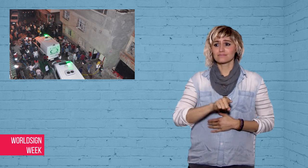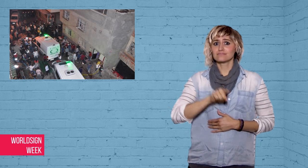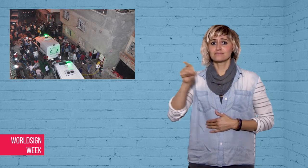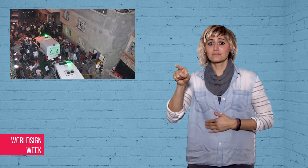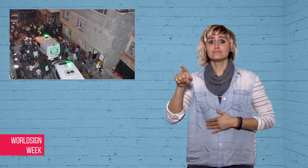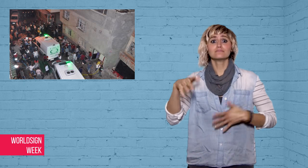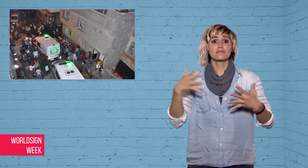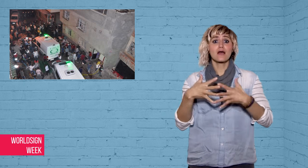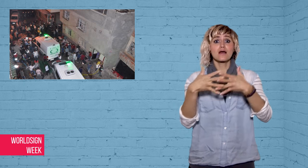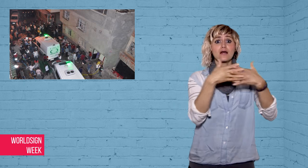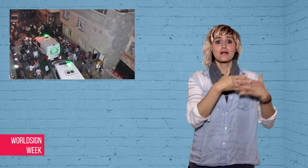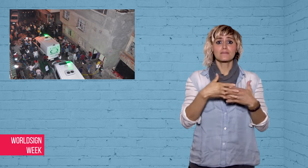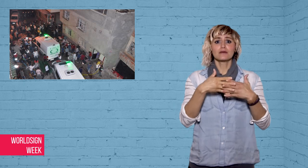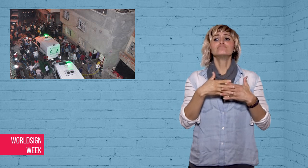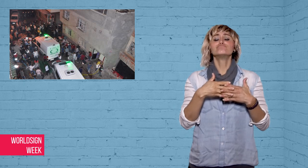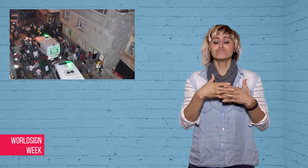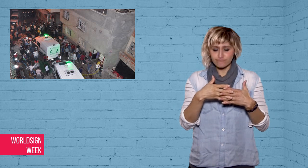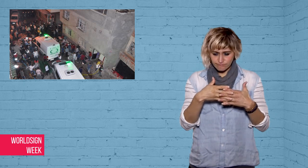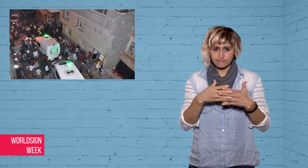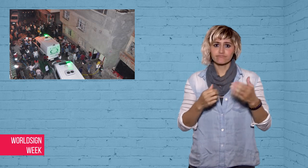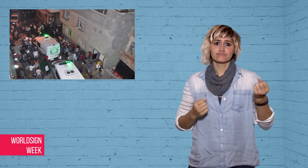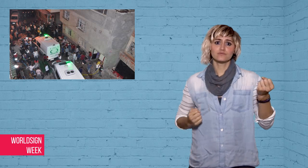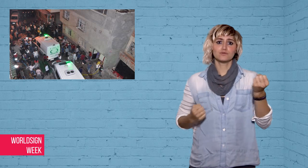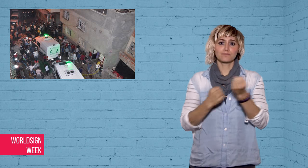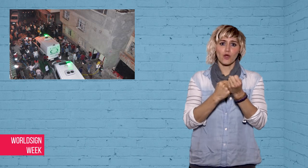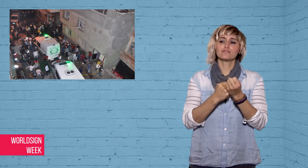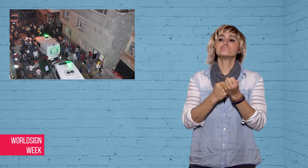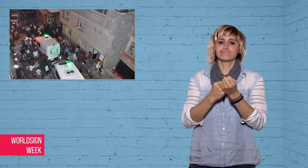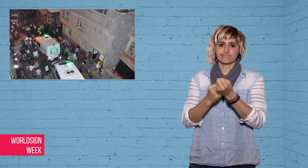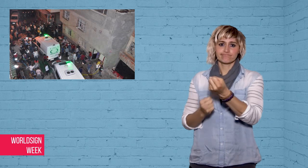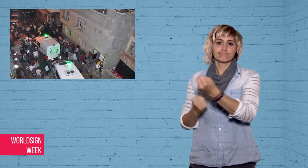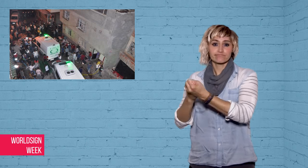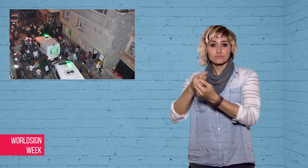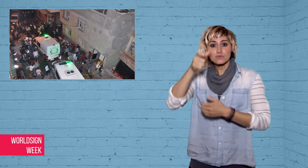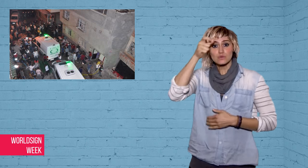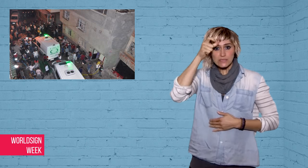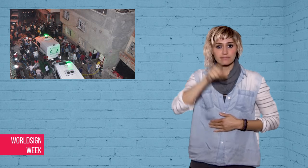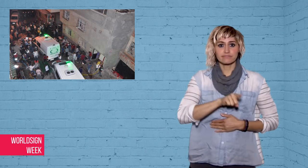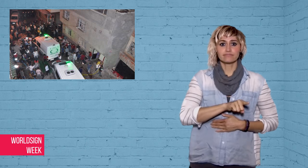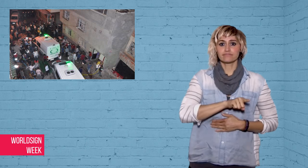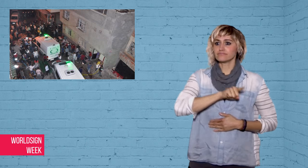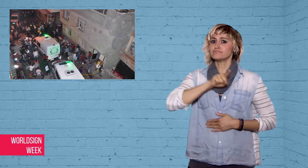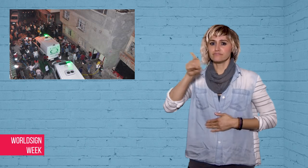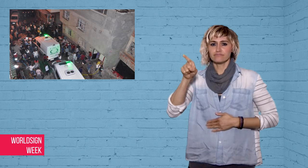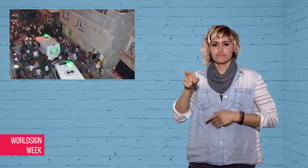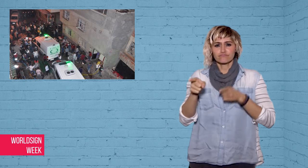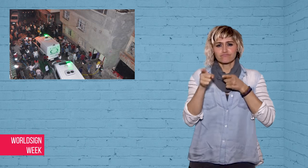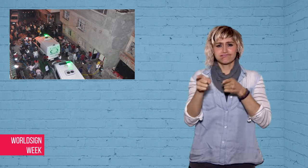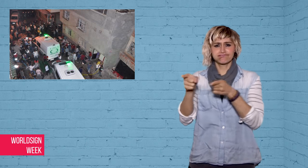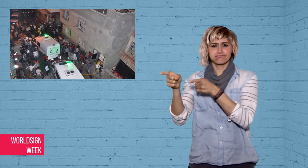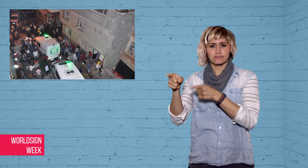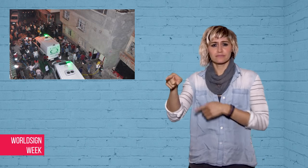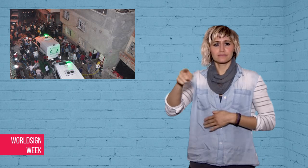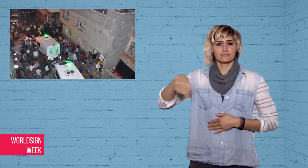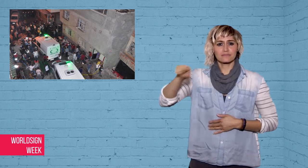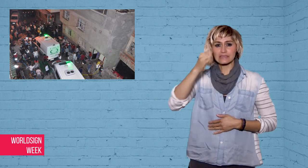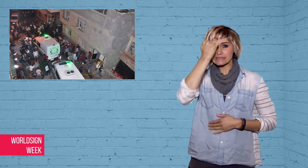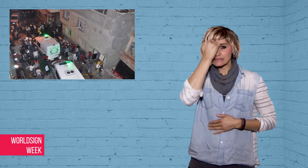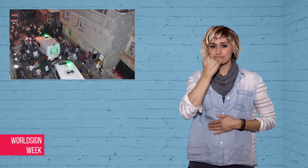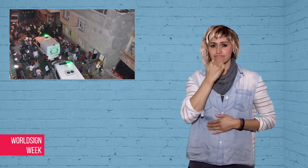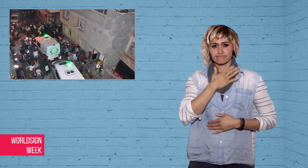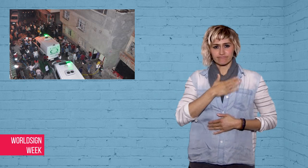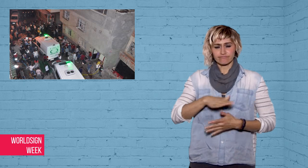Syria immediately after this terror attack.